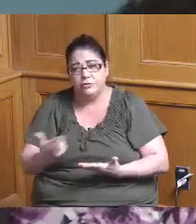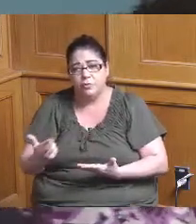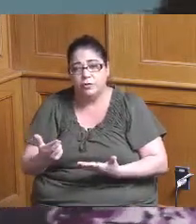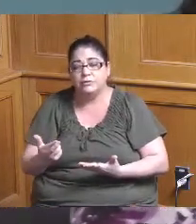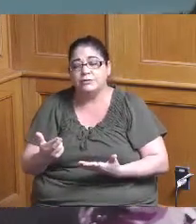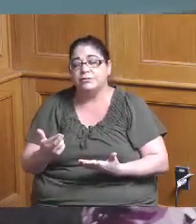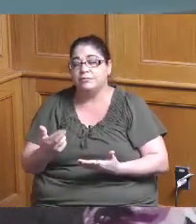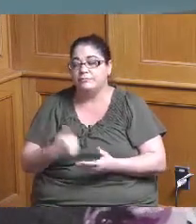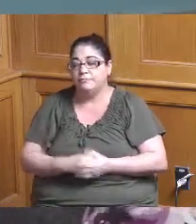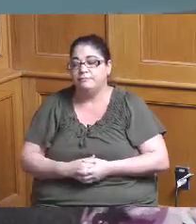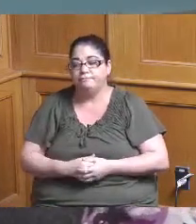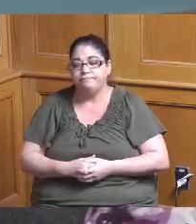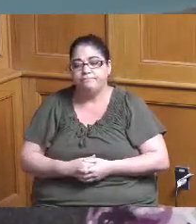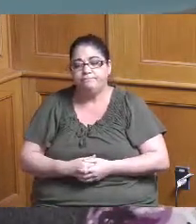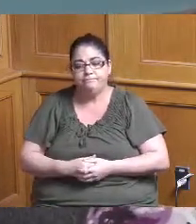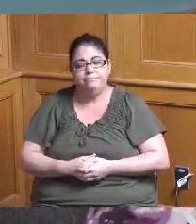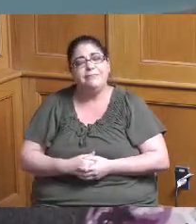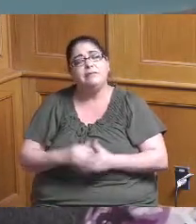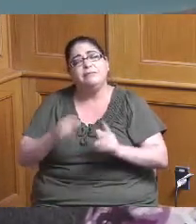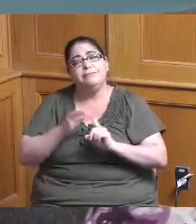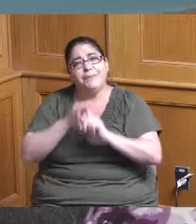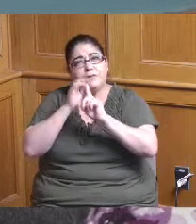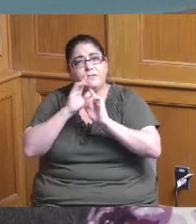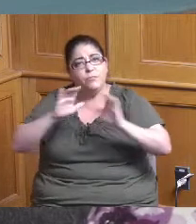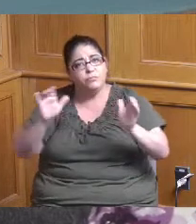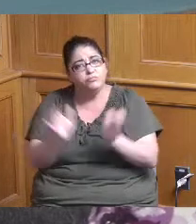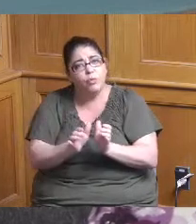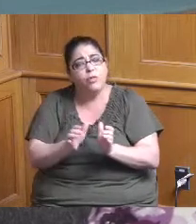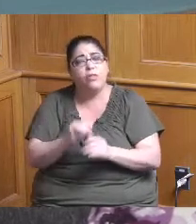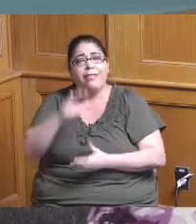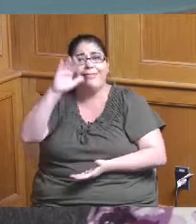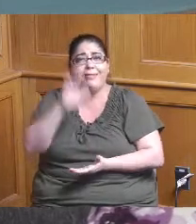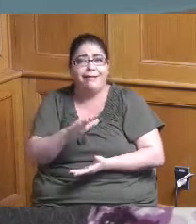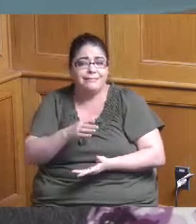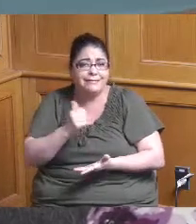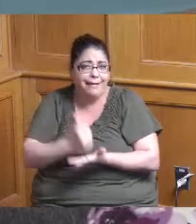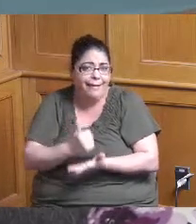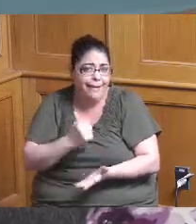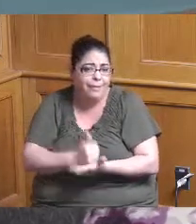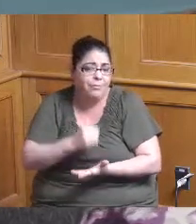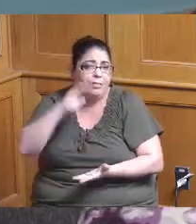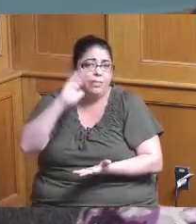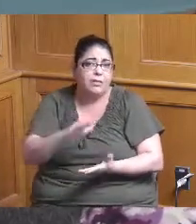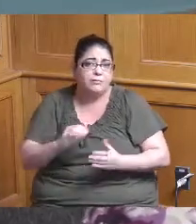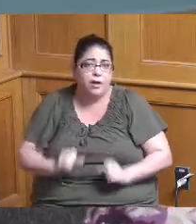entities the smaller ones less and less health opportunity to you know know how to fill out all